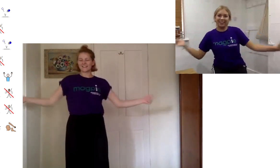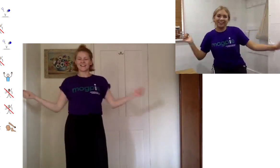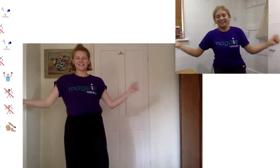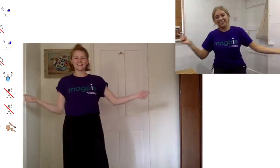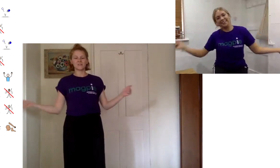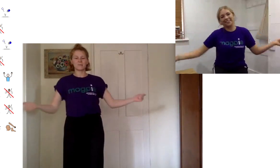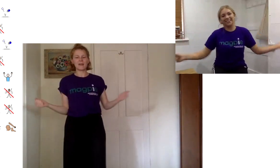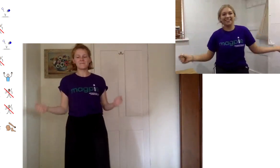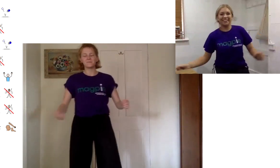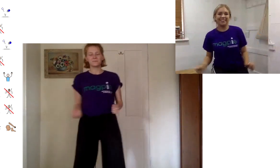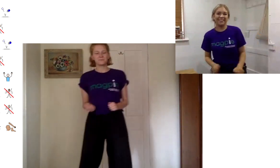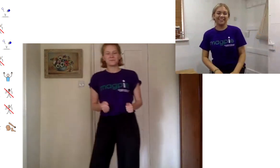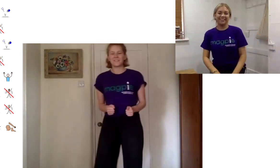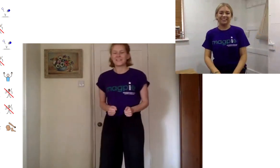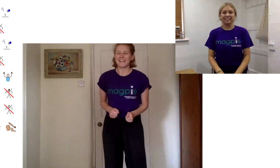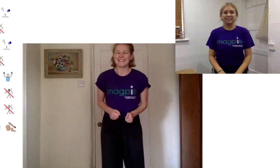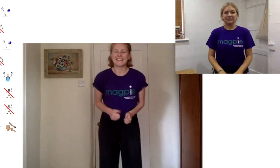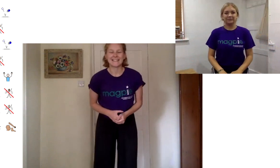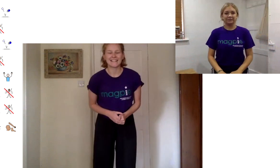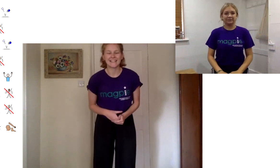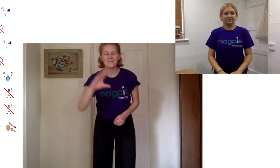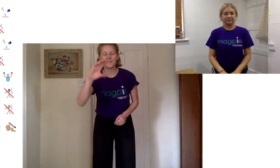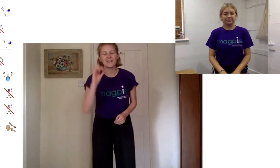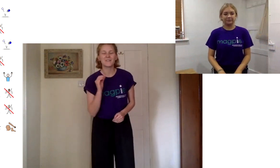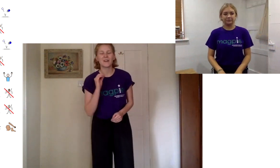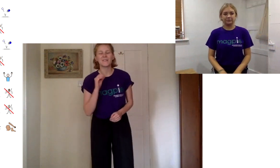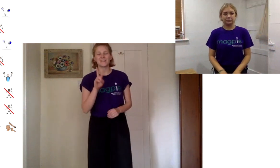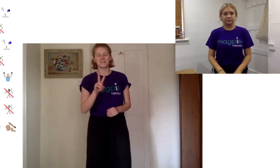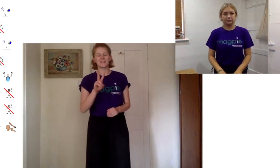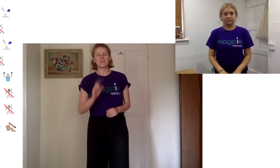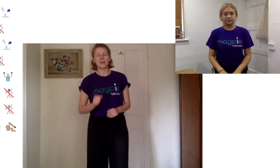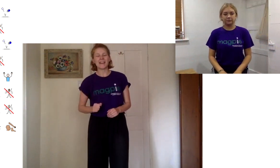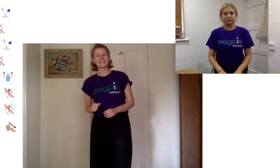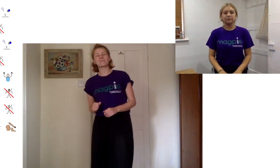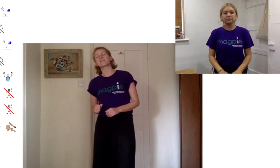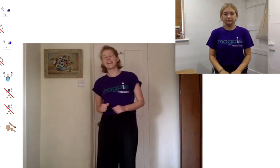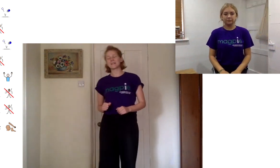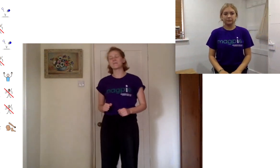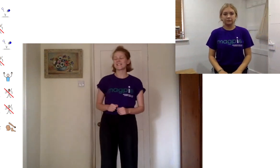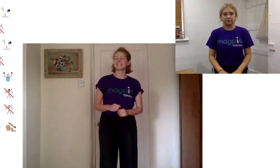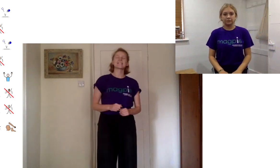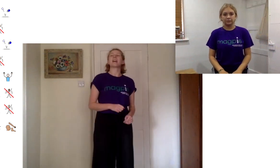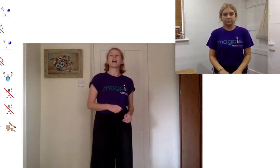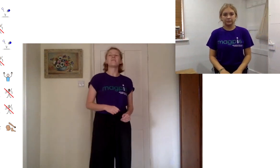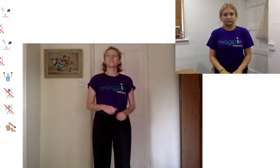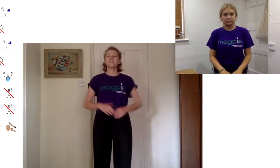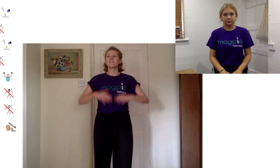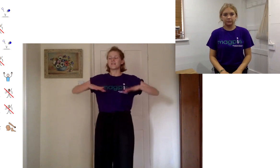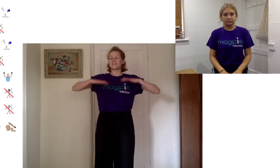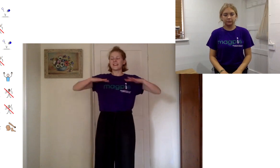nice fantastic so hopefully you've chosen your two shakes let's practice them now are we ready